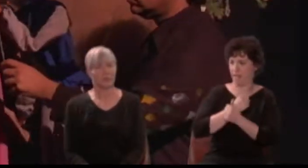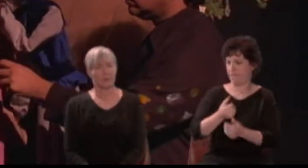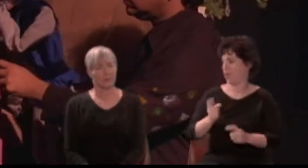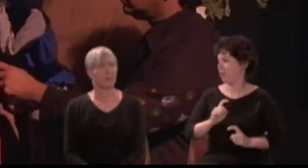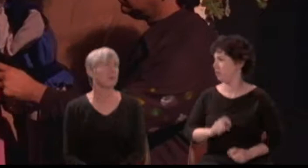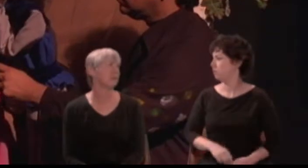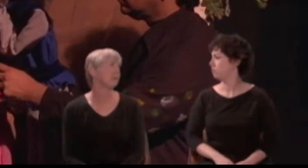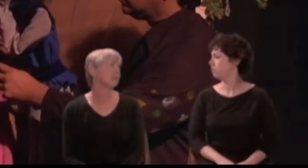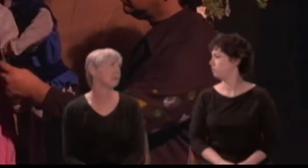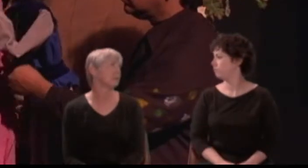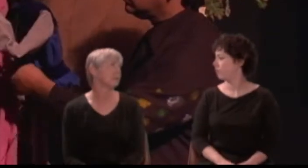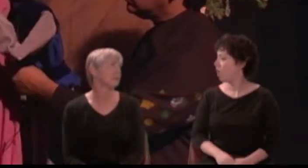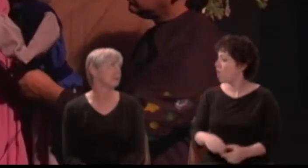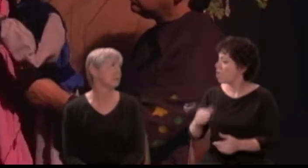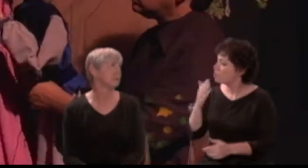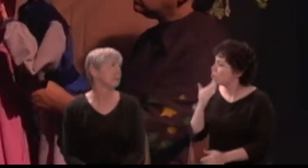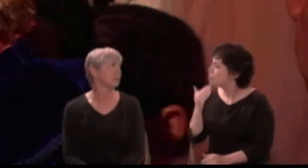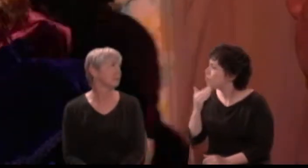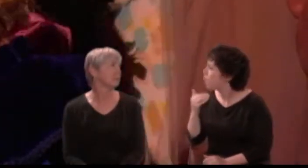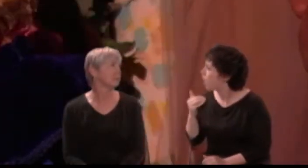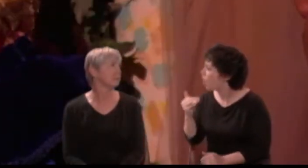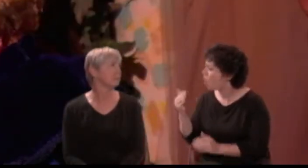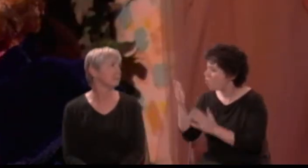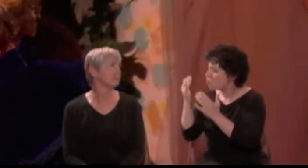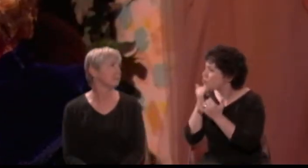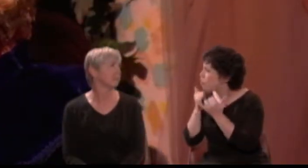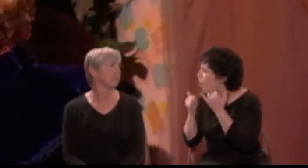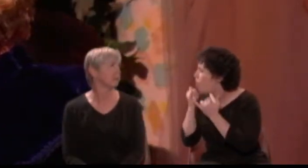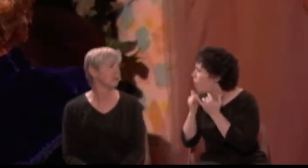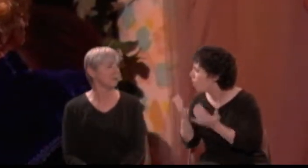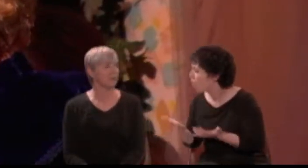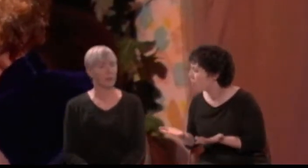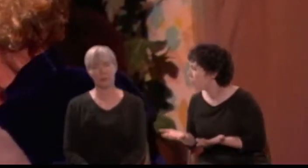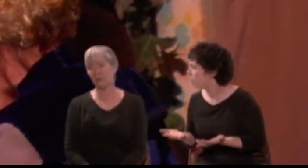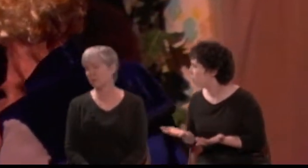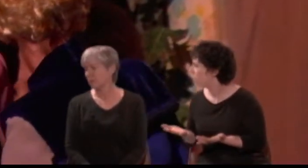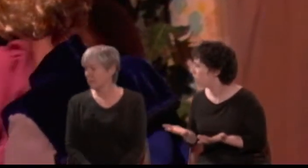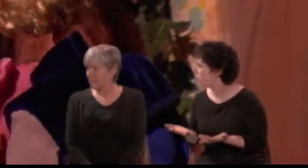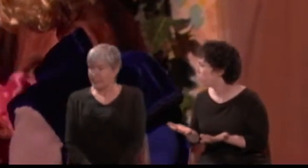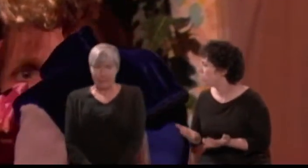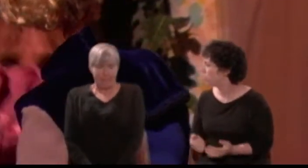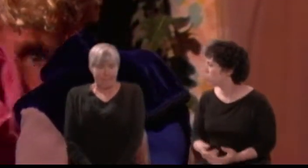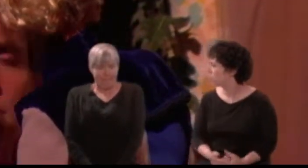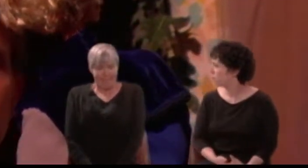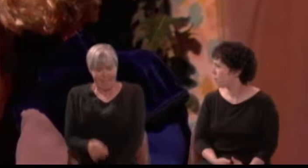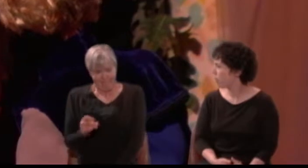How now, my love -why is your cheek so pale? Hermia: Oh cross! Oh spite!